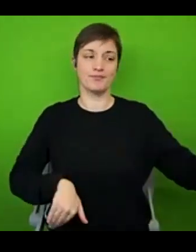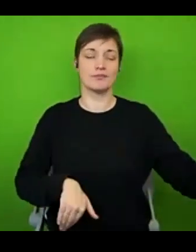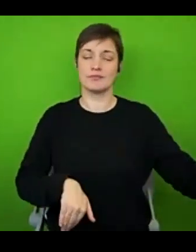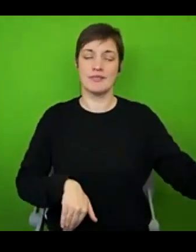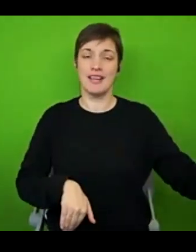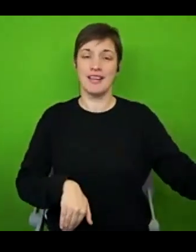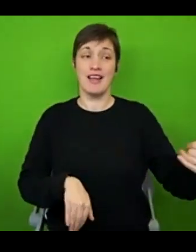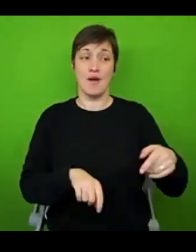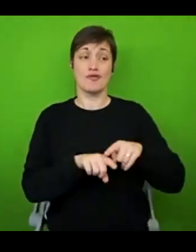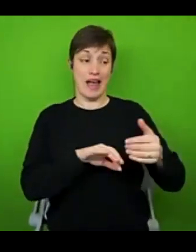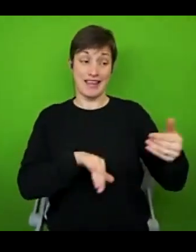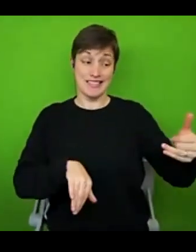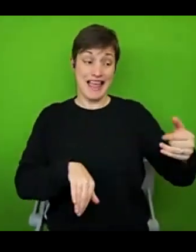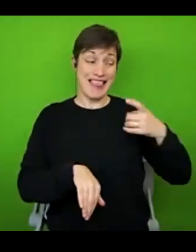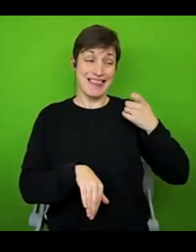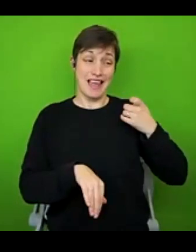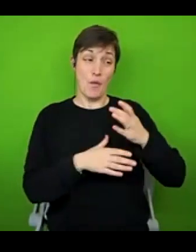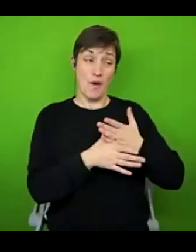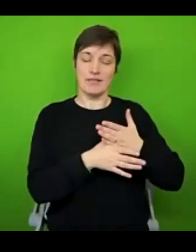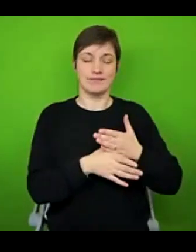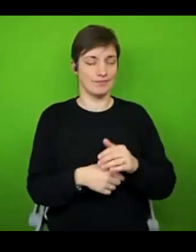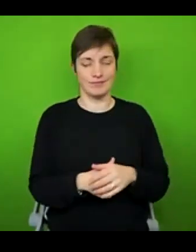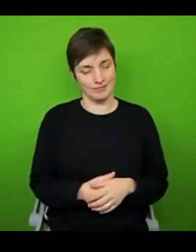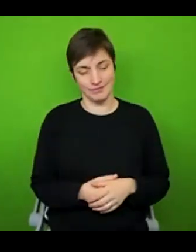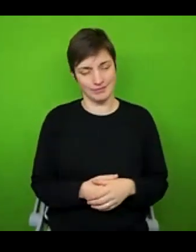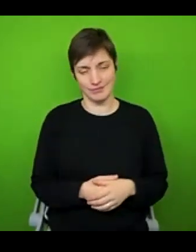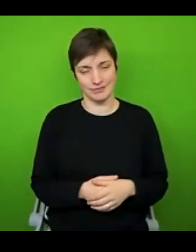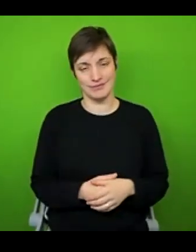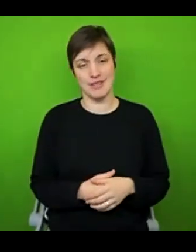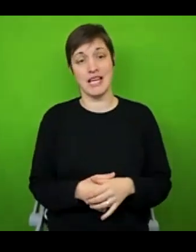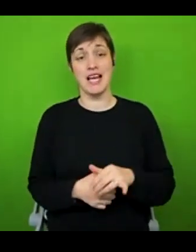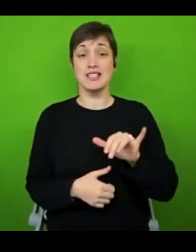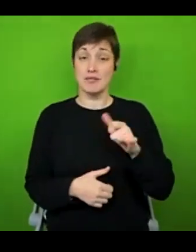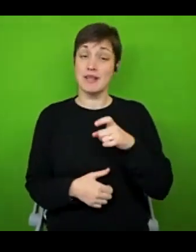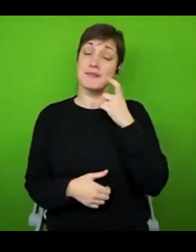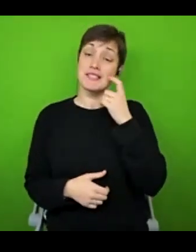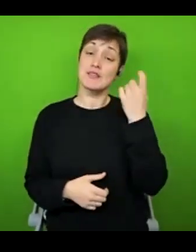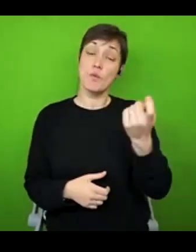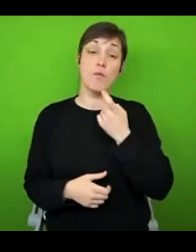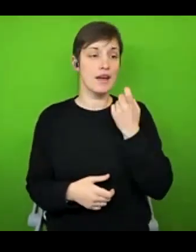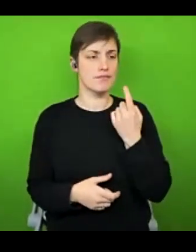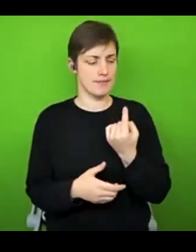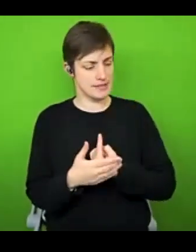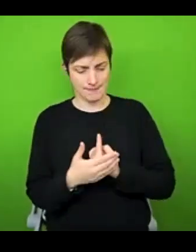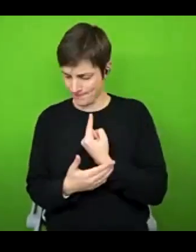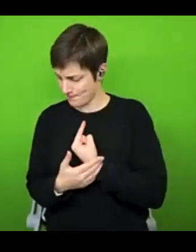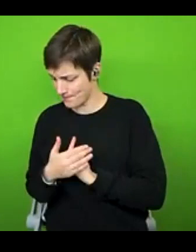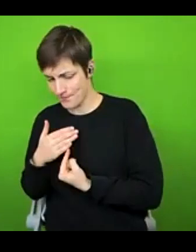always the solution you think it's going to be. I know that sometimes it can be really easy to think that isolating yourself is going to be less painful than feeling as though